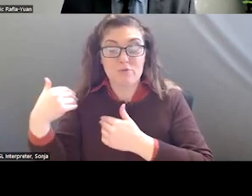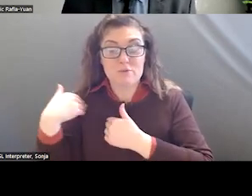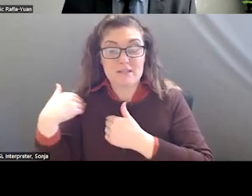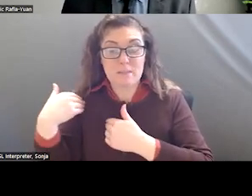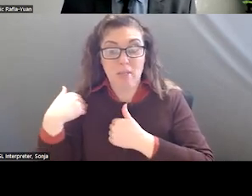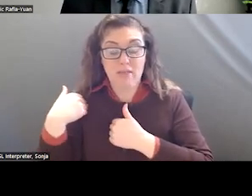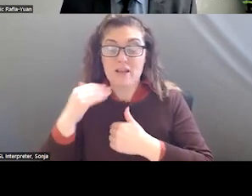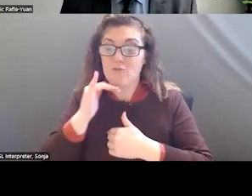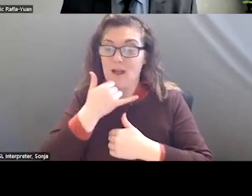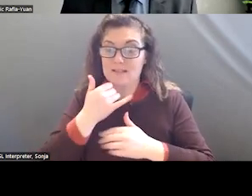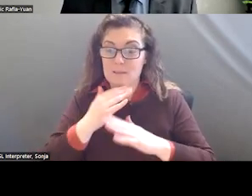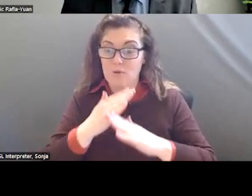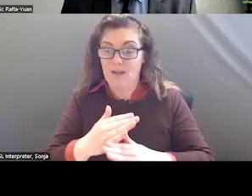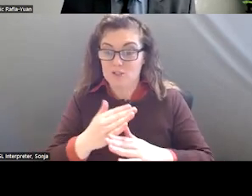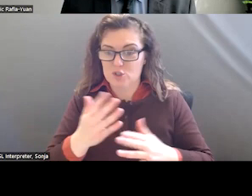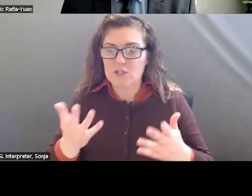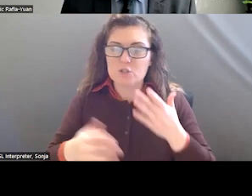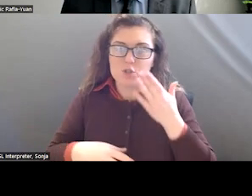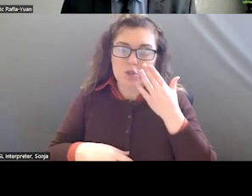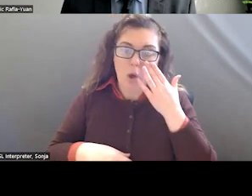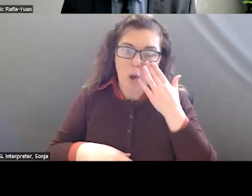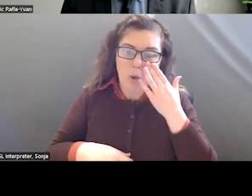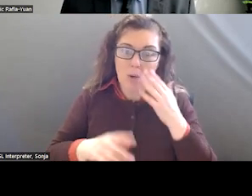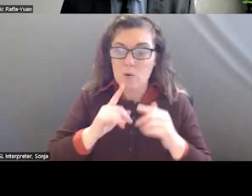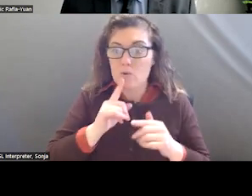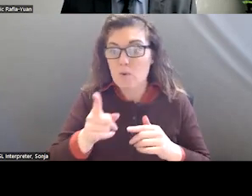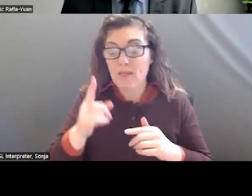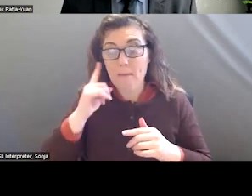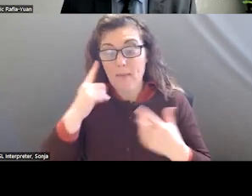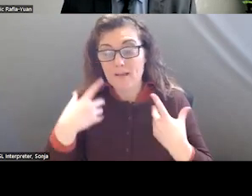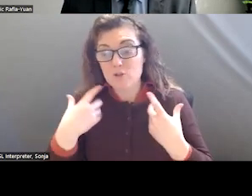THIS IS A PLACE TO GROW ON THE HEALTH SIDE AND WITH THE